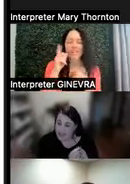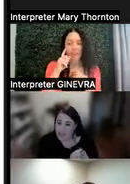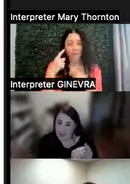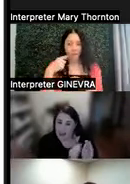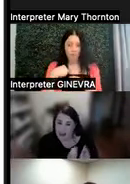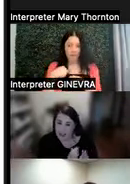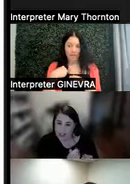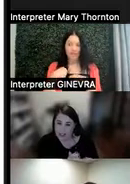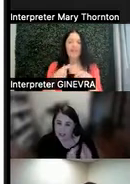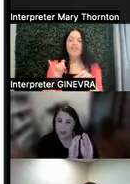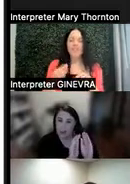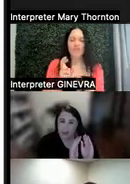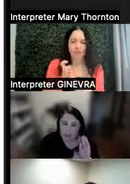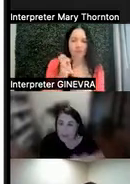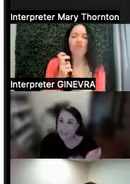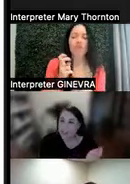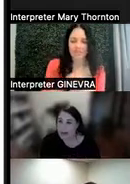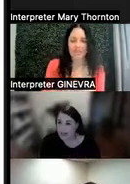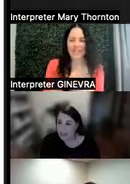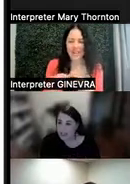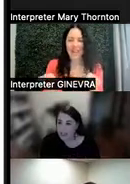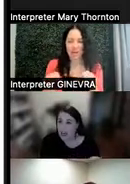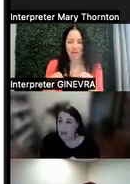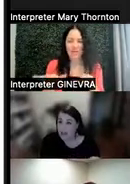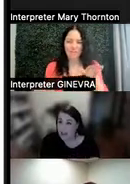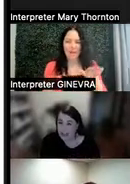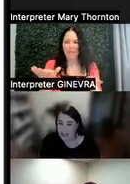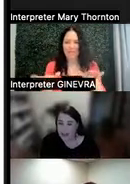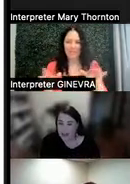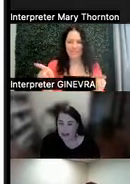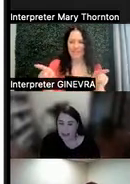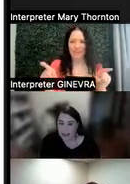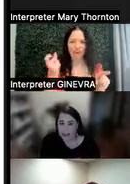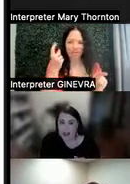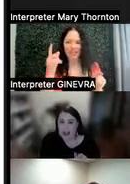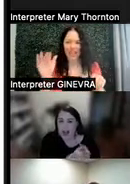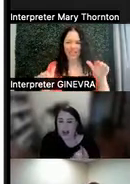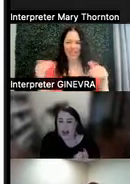that's the hardest area to balance is to understand that cost.